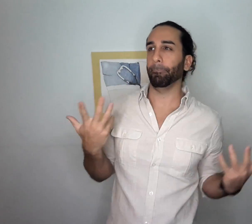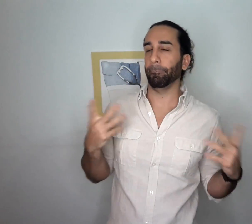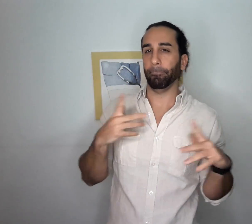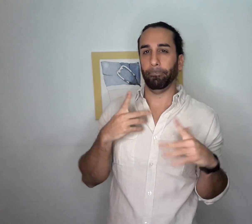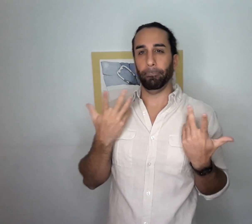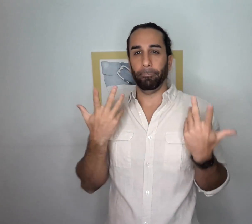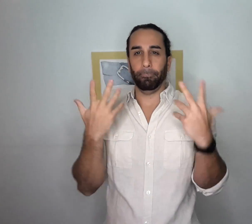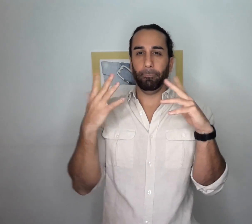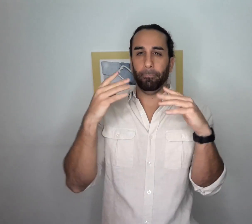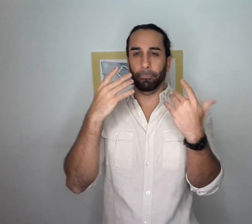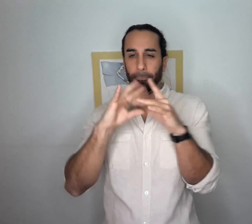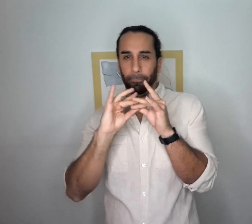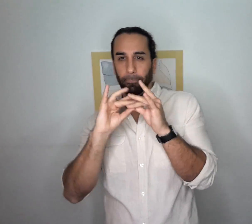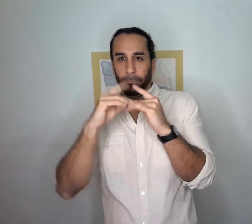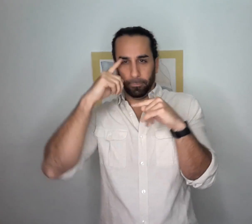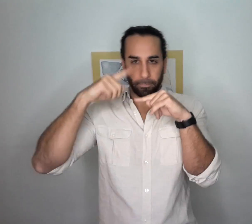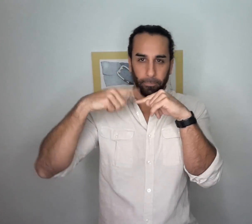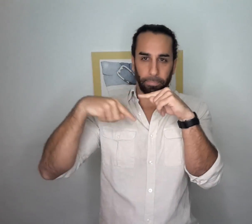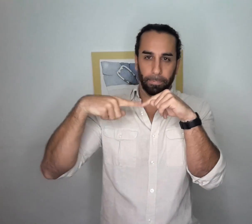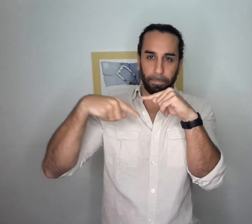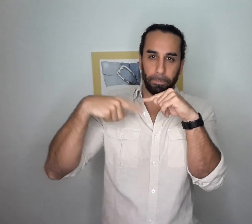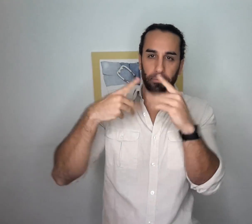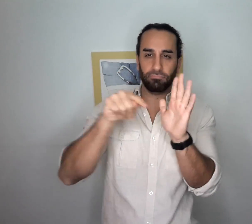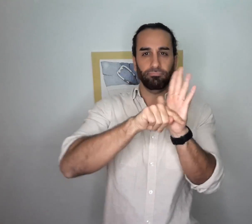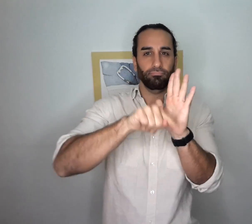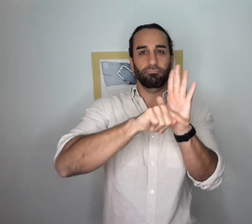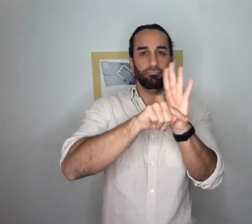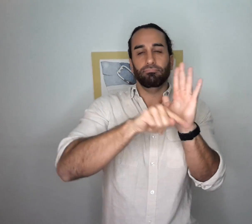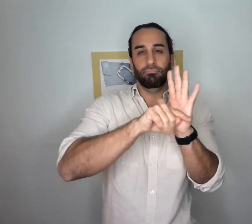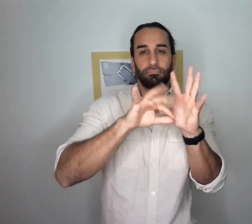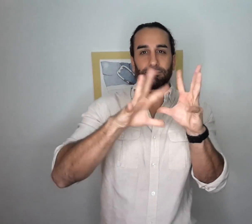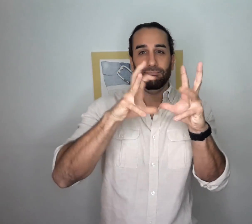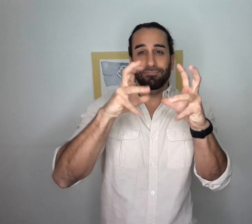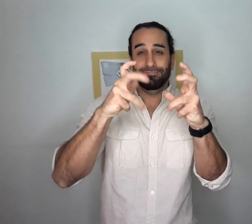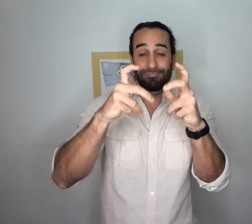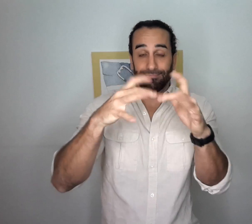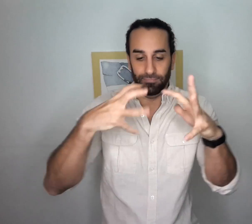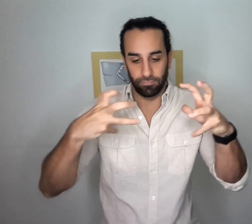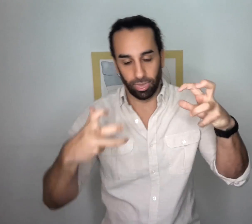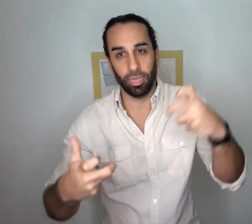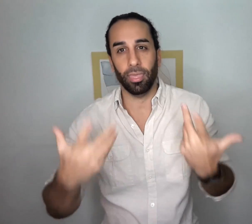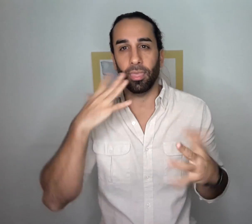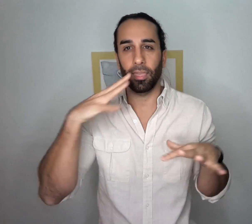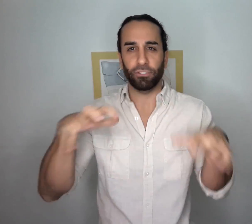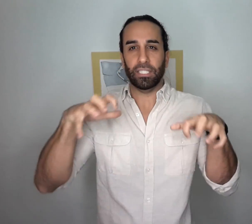Reflecting on the past we blame ourselves and get caught in negative thinking patterns